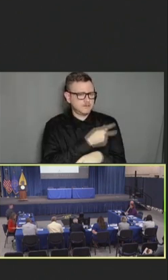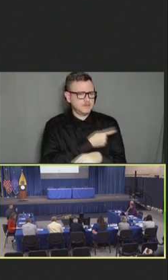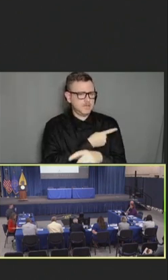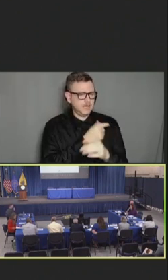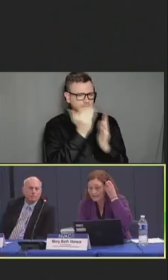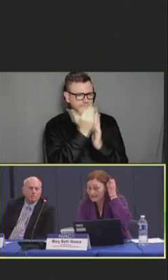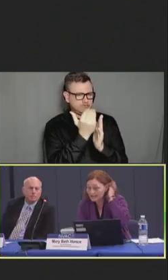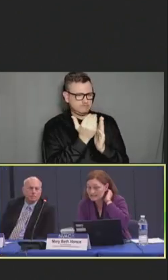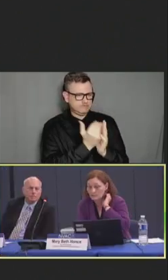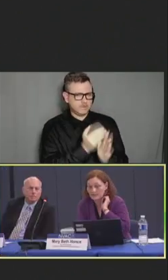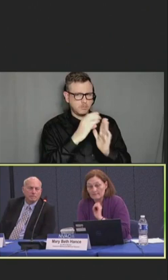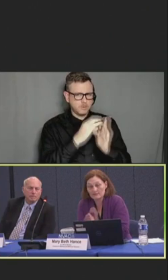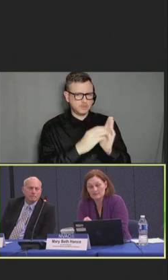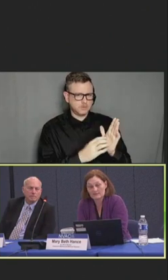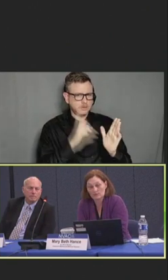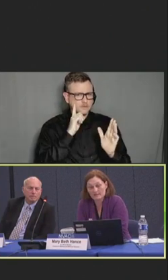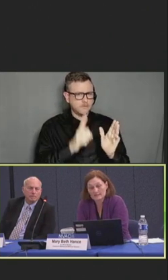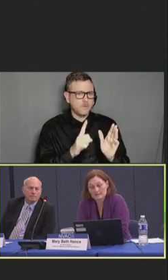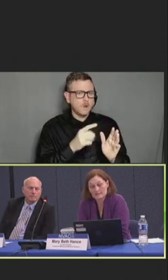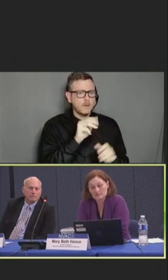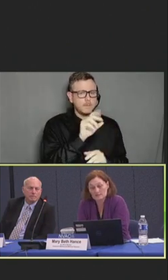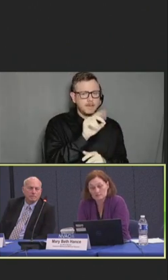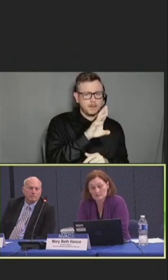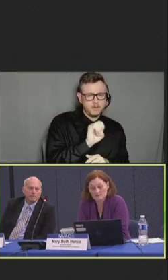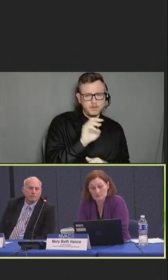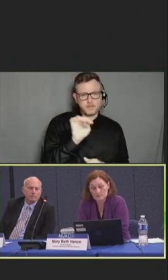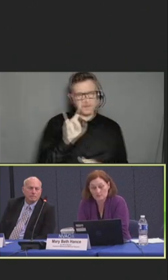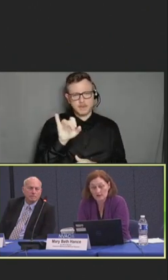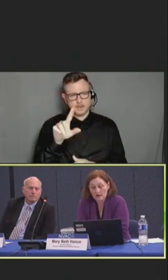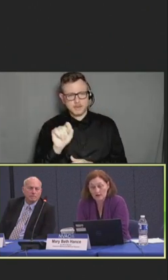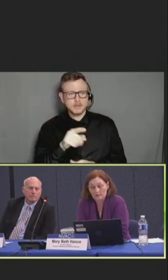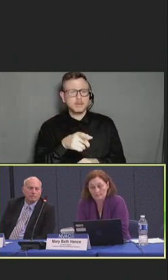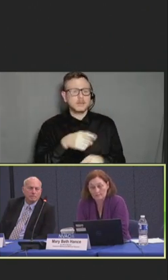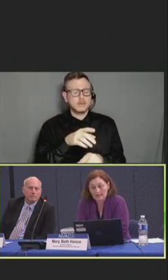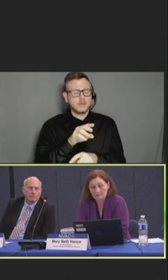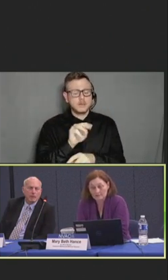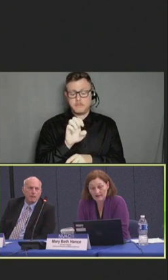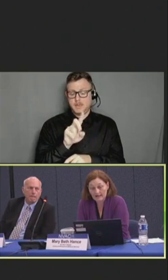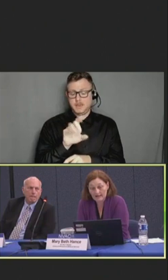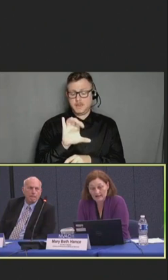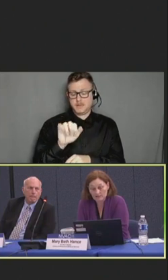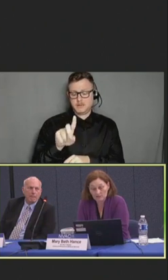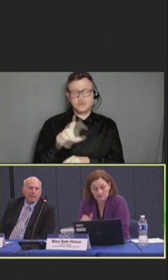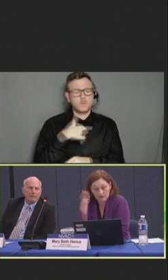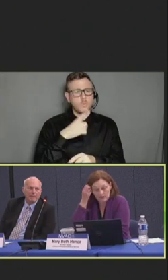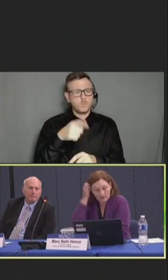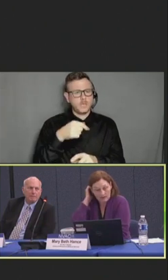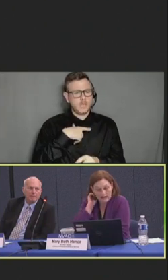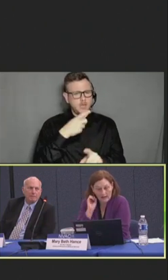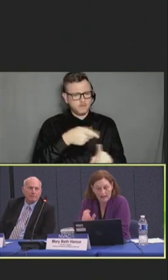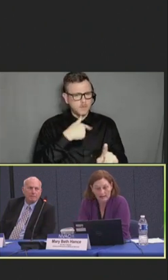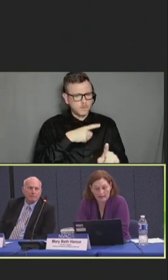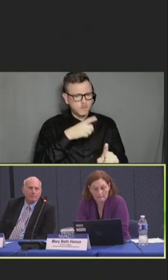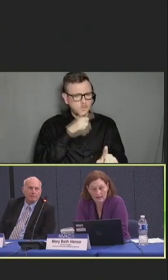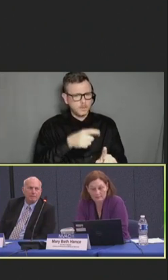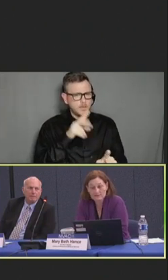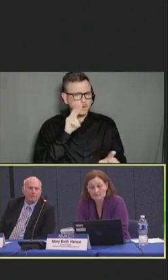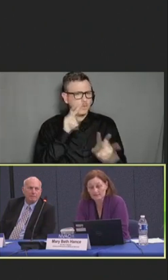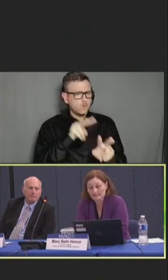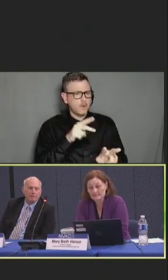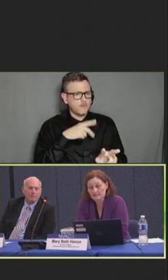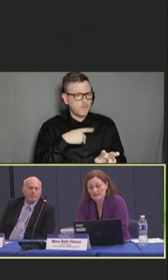Specific to Medicaid, I did want to mention that we continue to amplify and look for opportunities